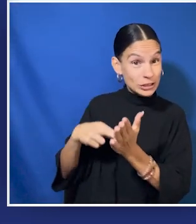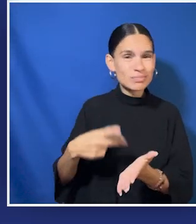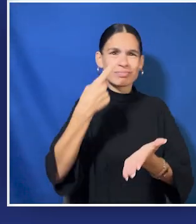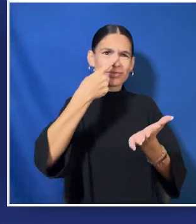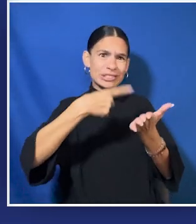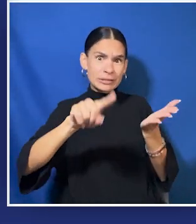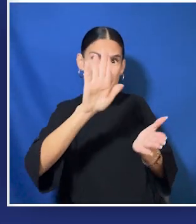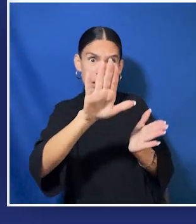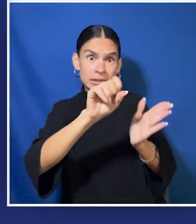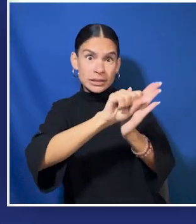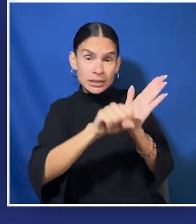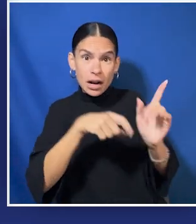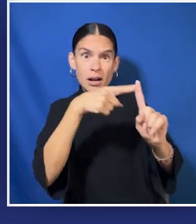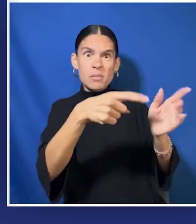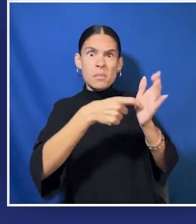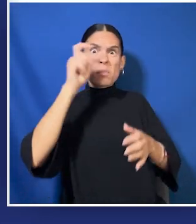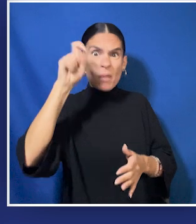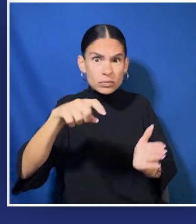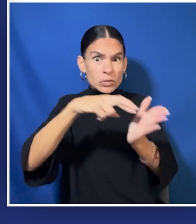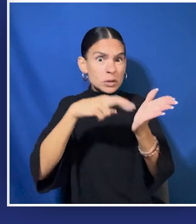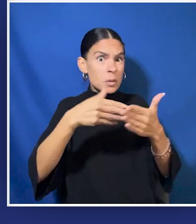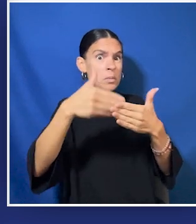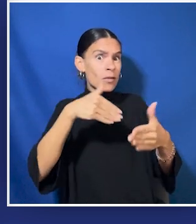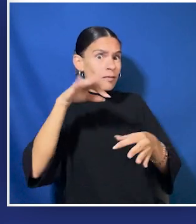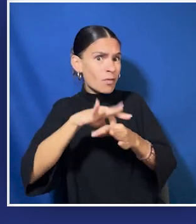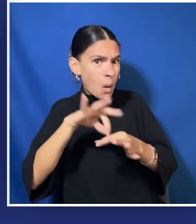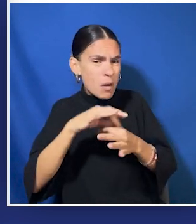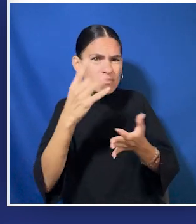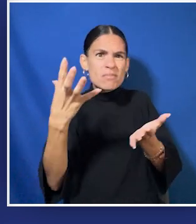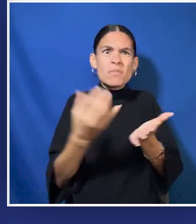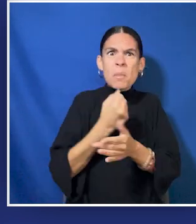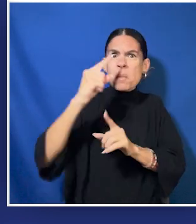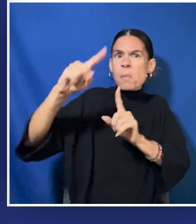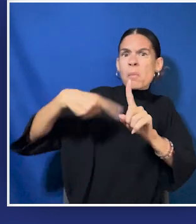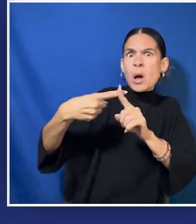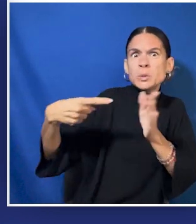Check to see if your state requires registration, and find out what the deadline is.